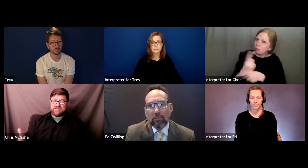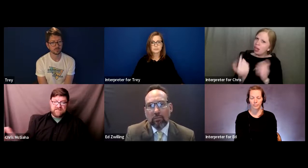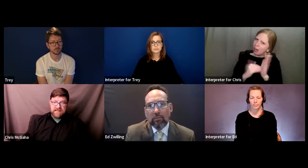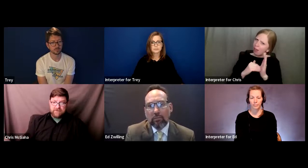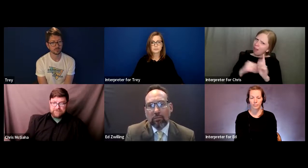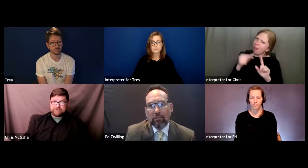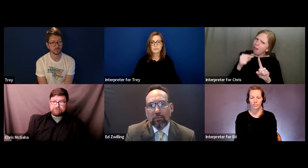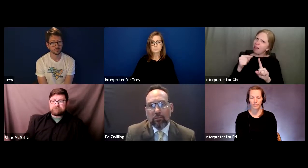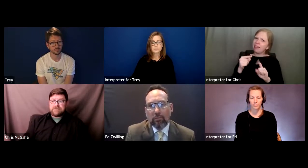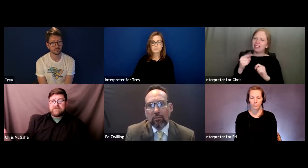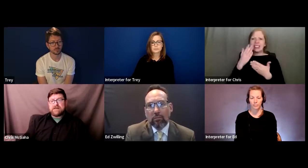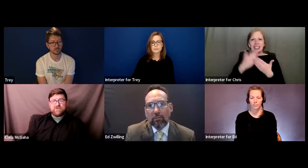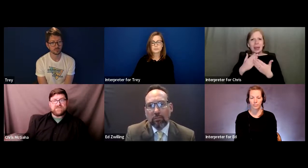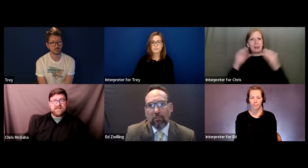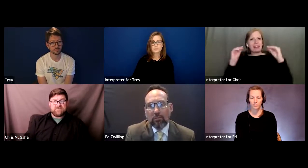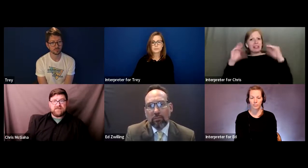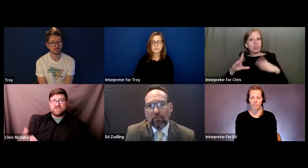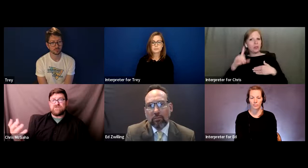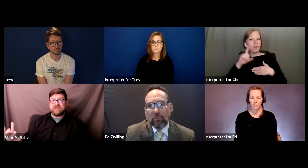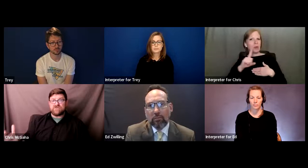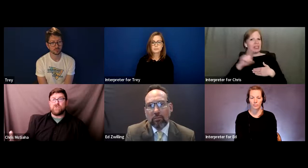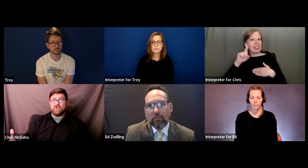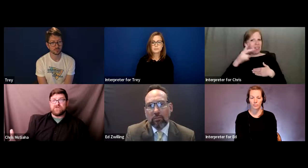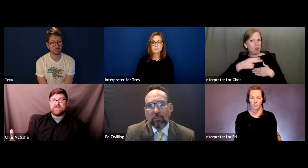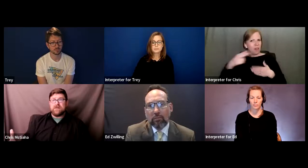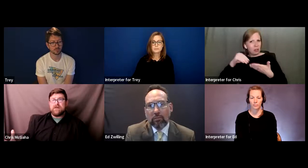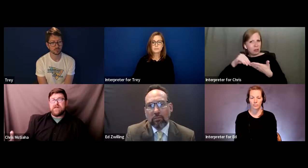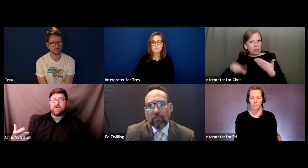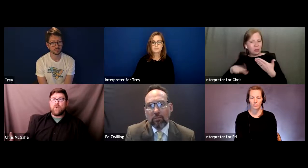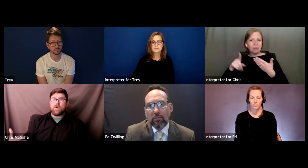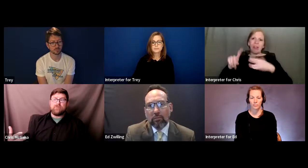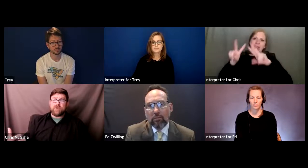of the Deaf that do assessments using tools that are normed for